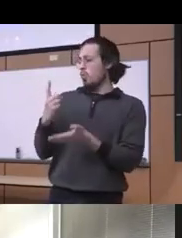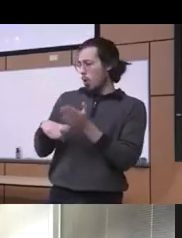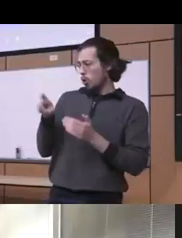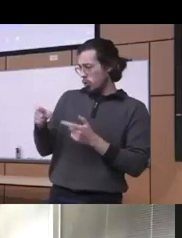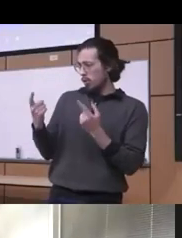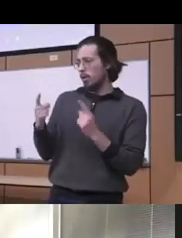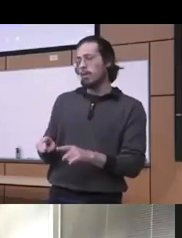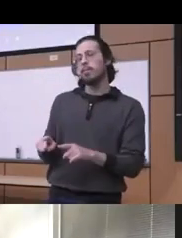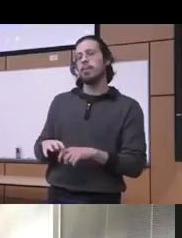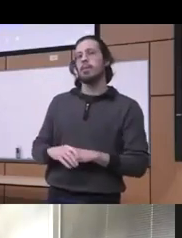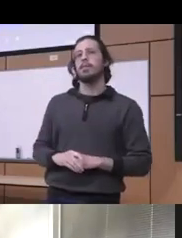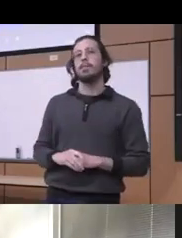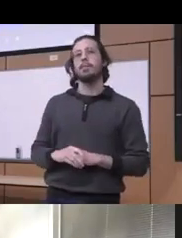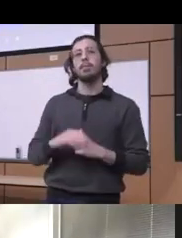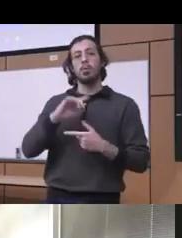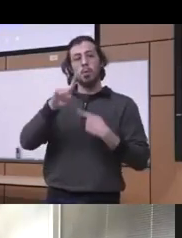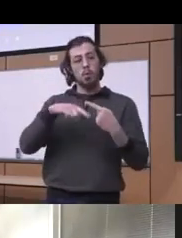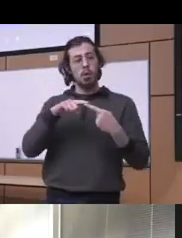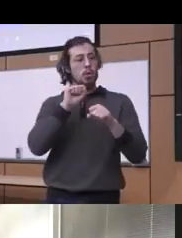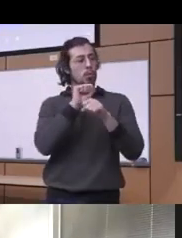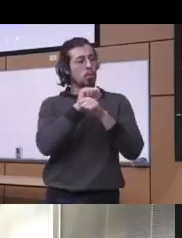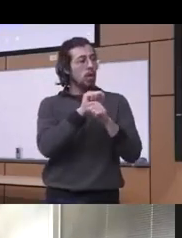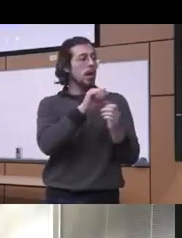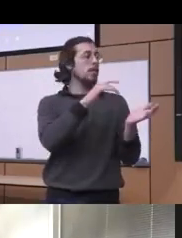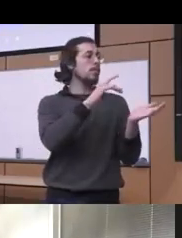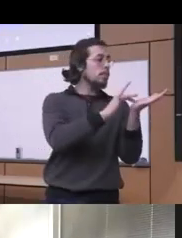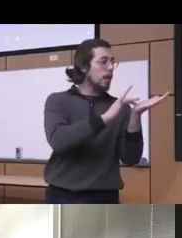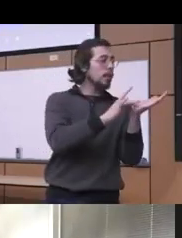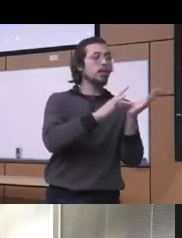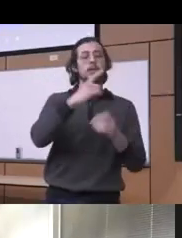know in practicing medicine or Psychiatry working with patients and their families and